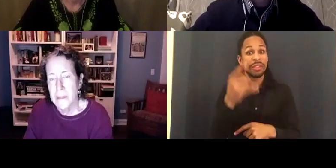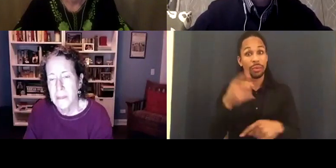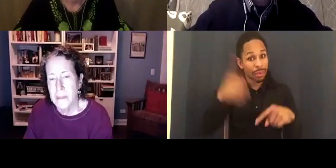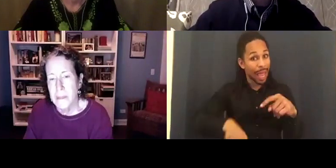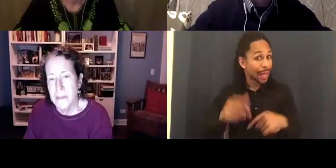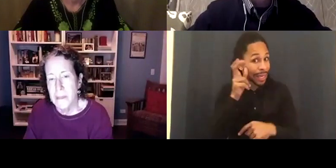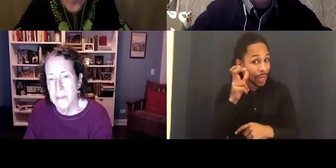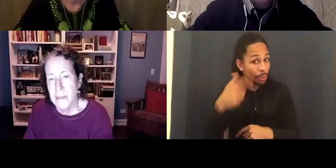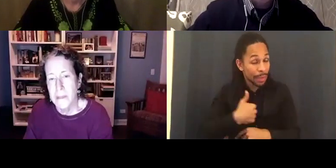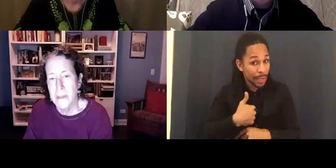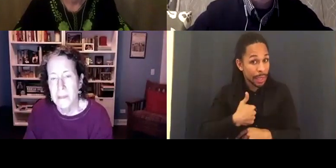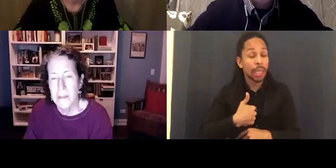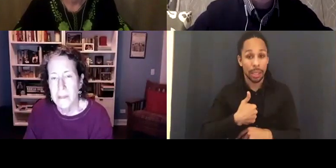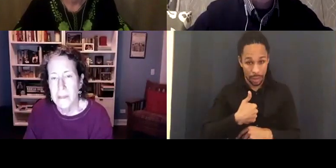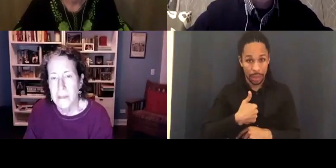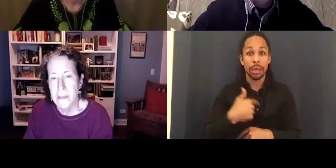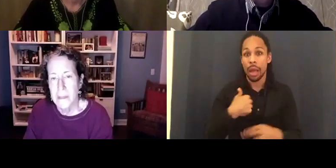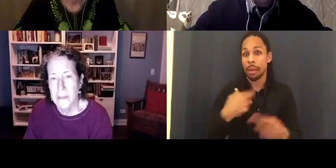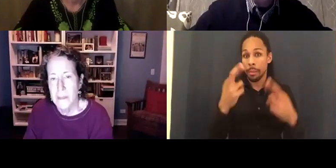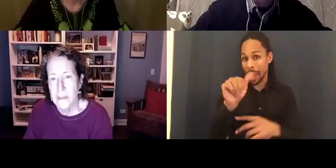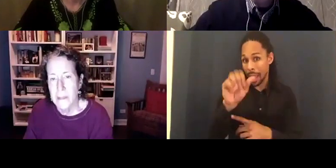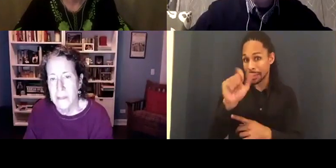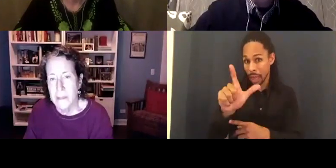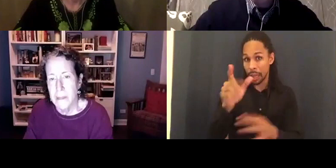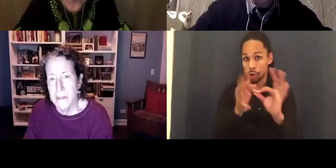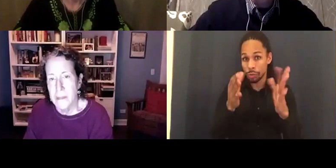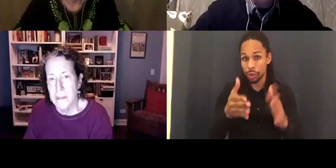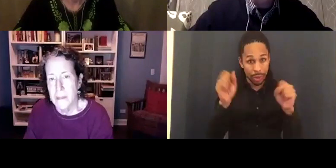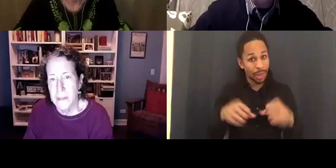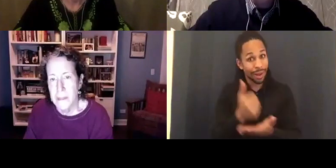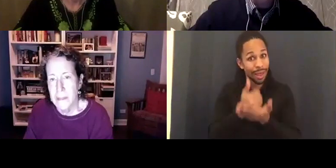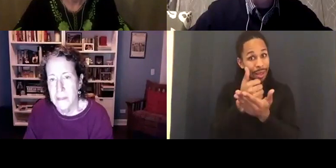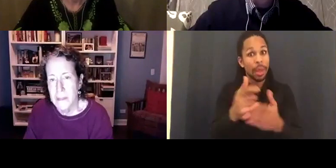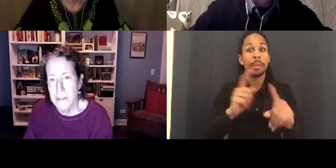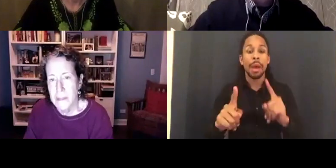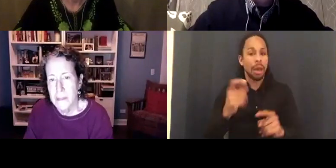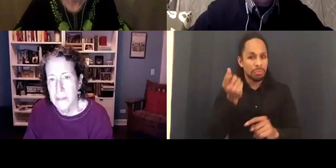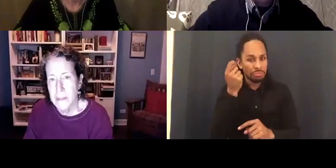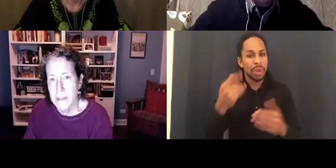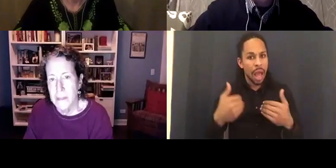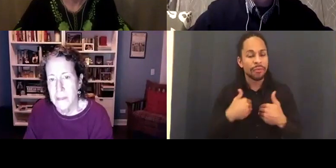I hope maybe the ASL can help. But there is a closed caption option.